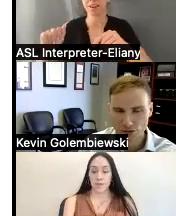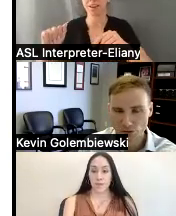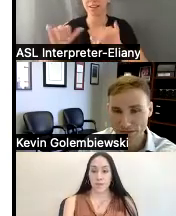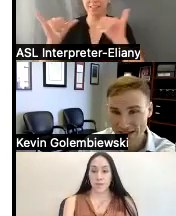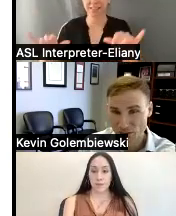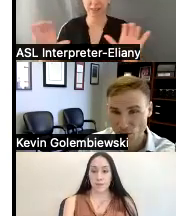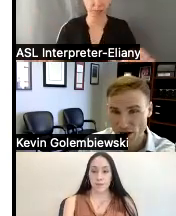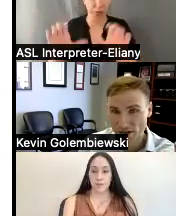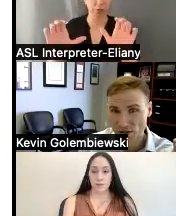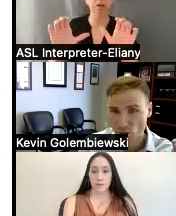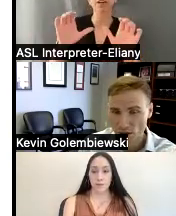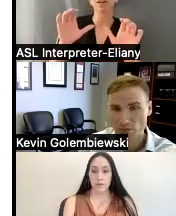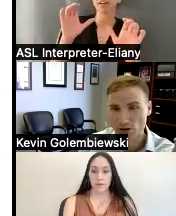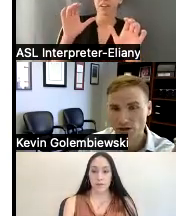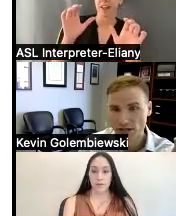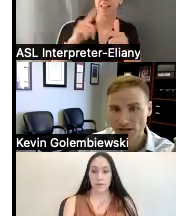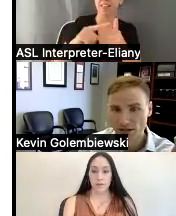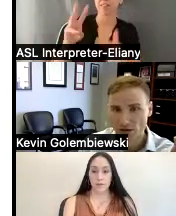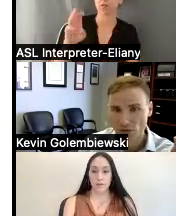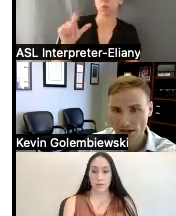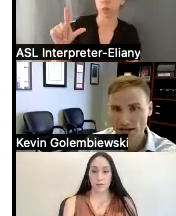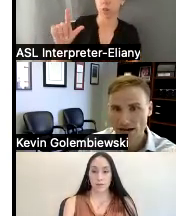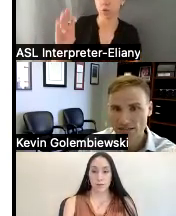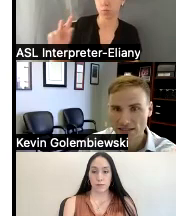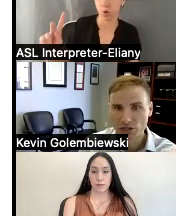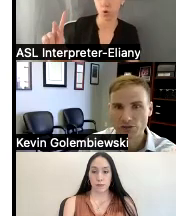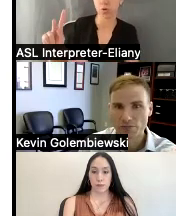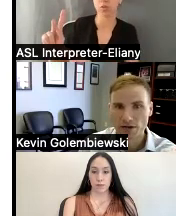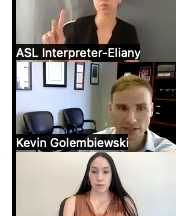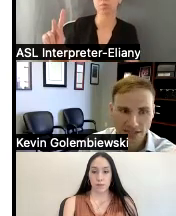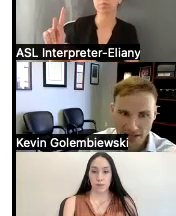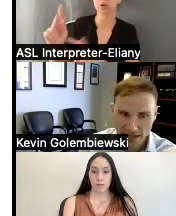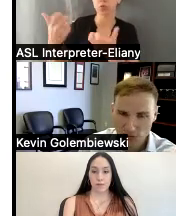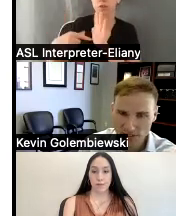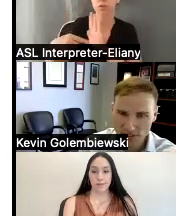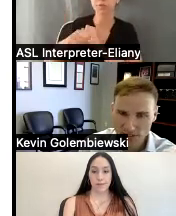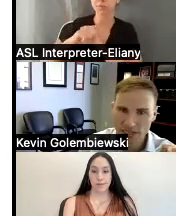do and that's what Willowbrook recognized and showed to the public and that's what Senator